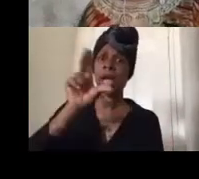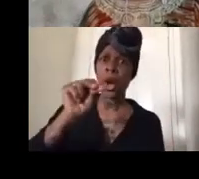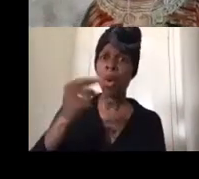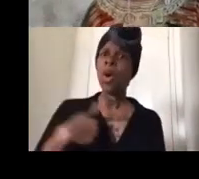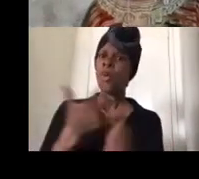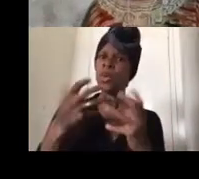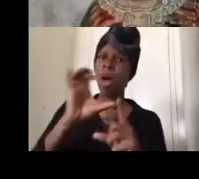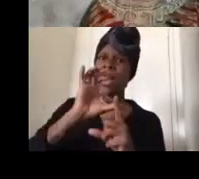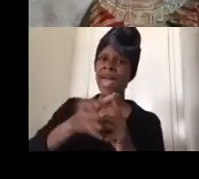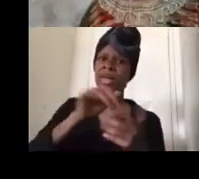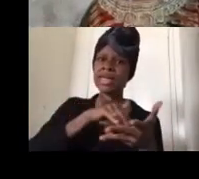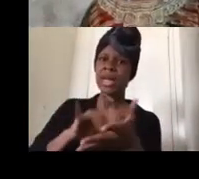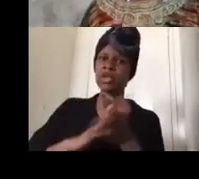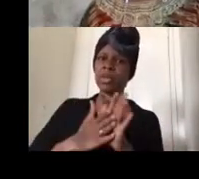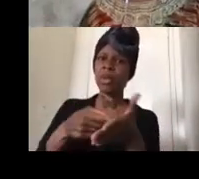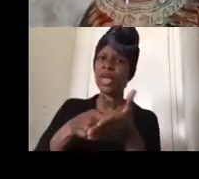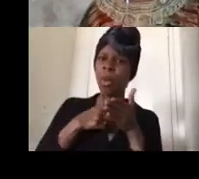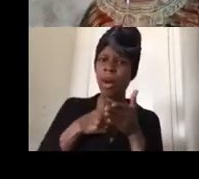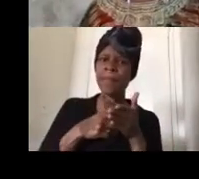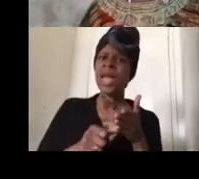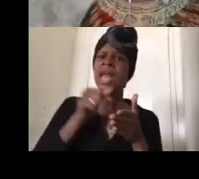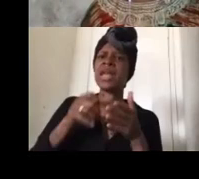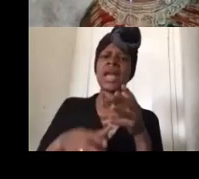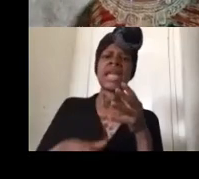requirement this is not an additional requirement you all know